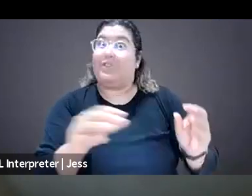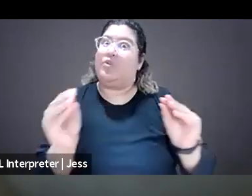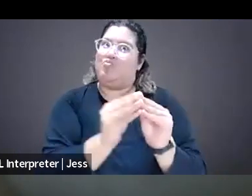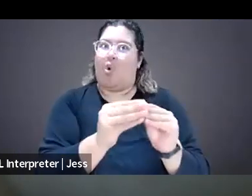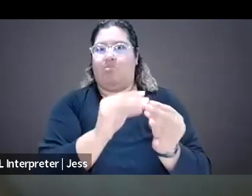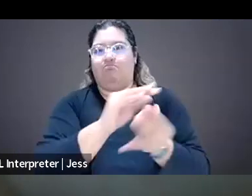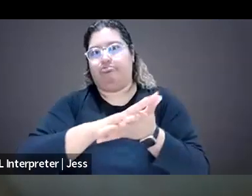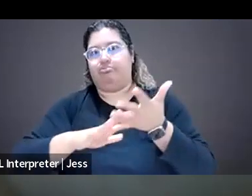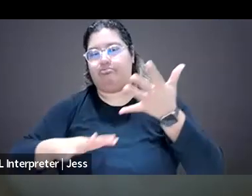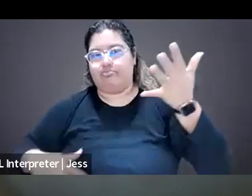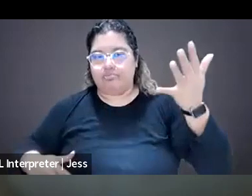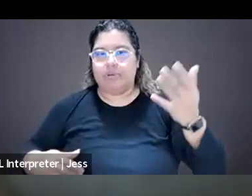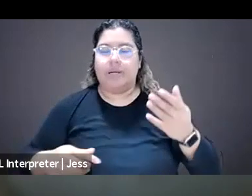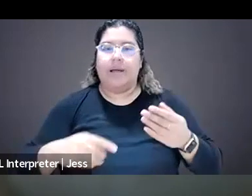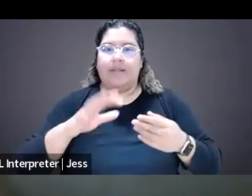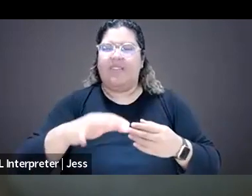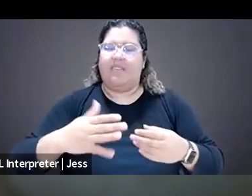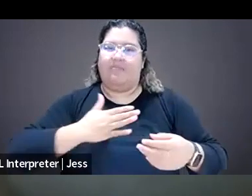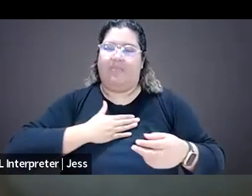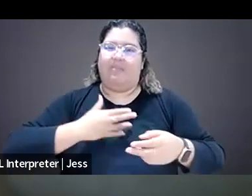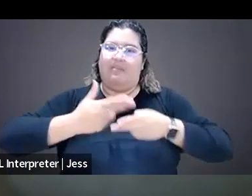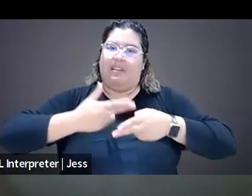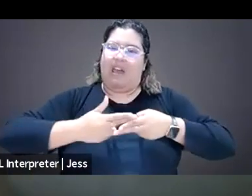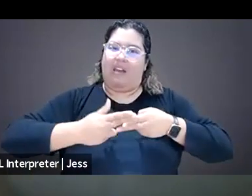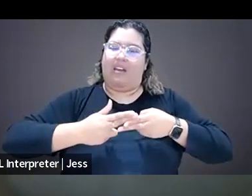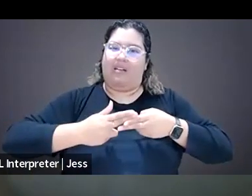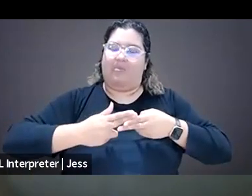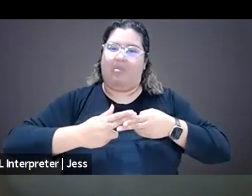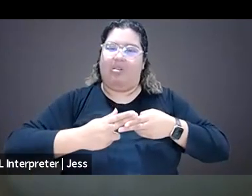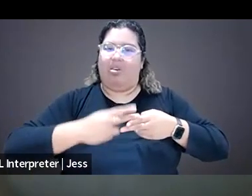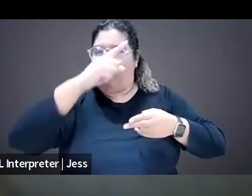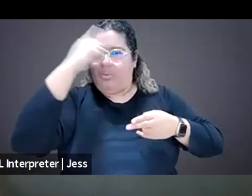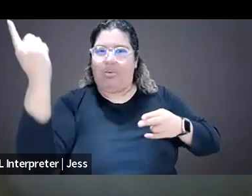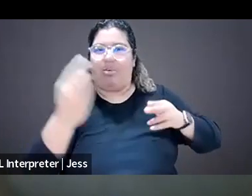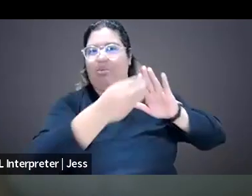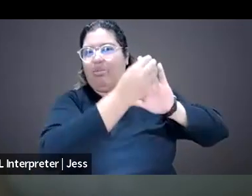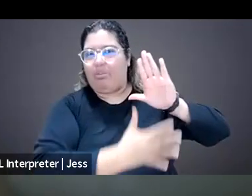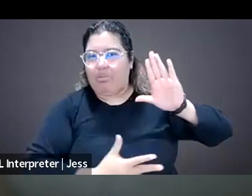and to smear you in the media too, the right wing media, like, you know, they will smear your name all over